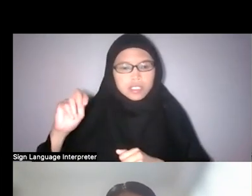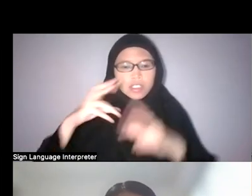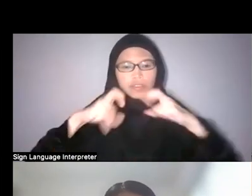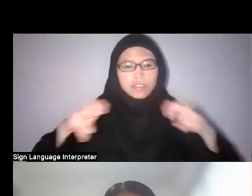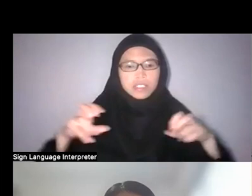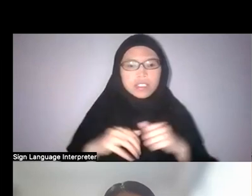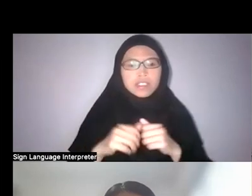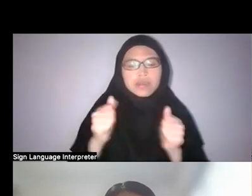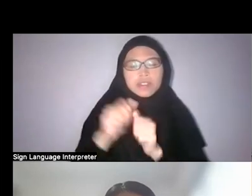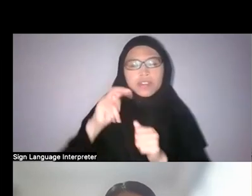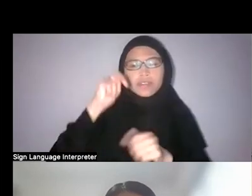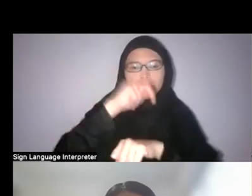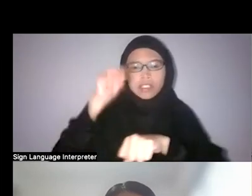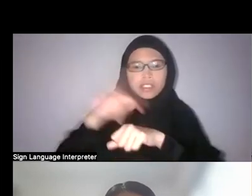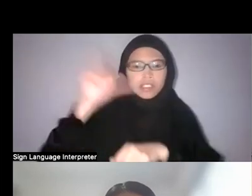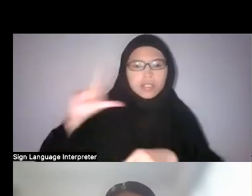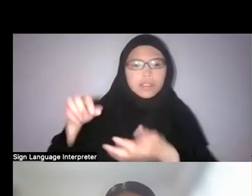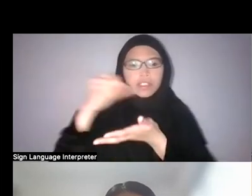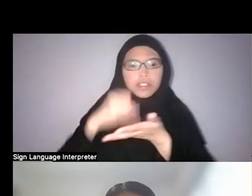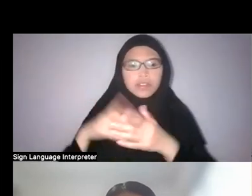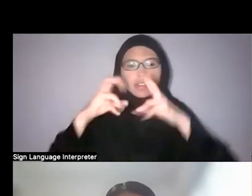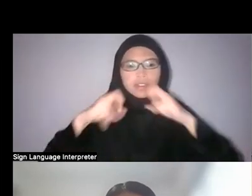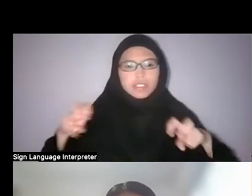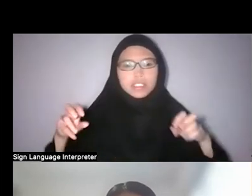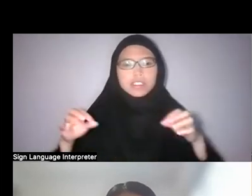he has authored various essays for print and electronic media.